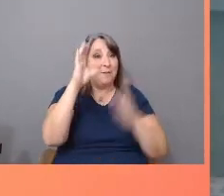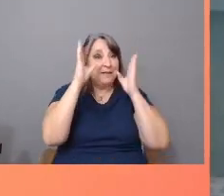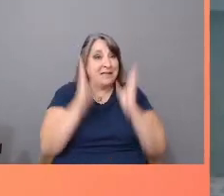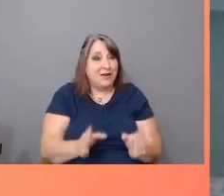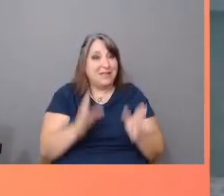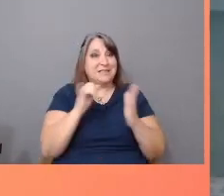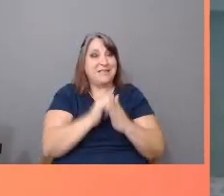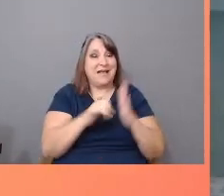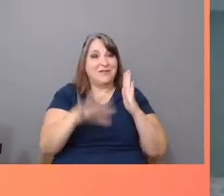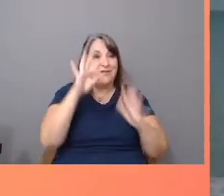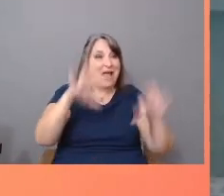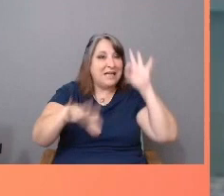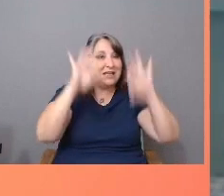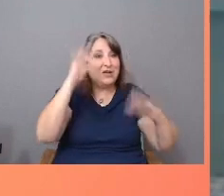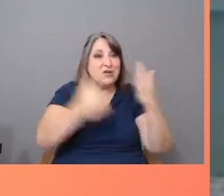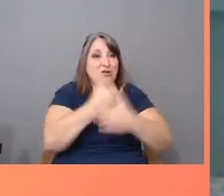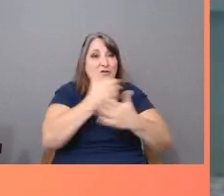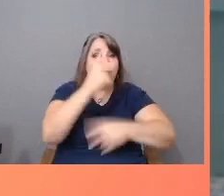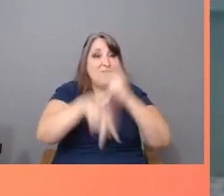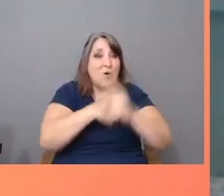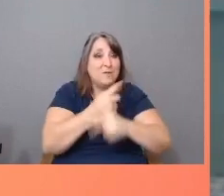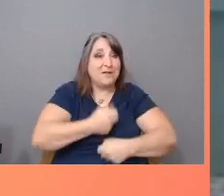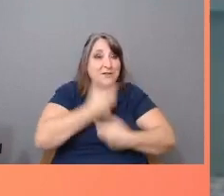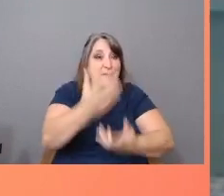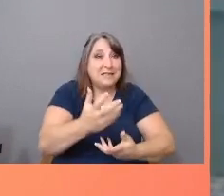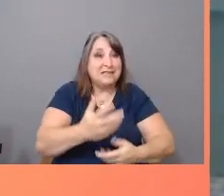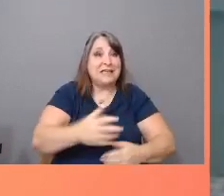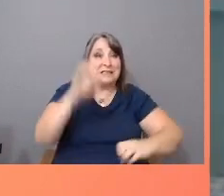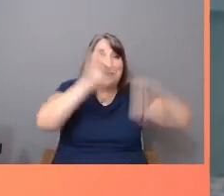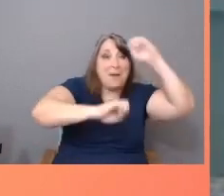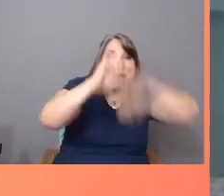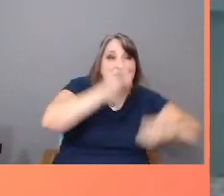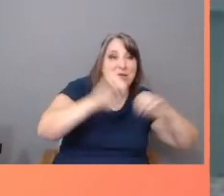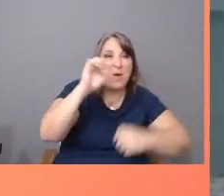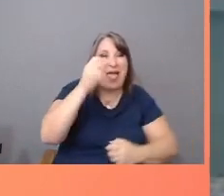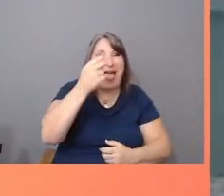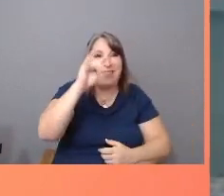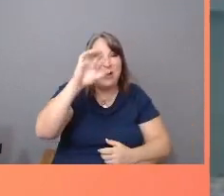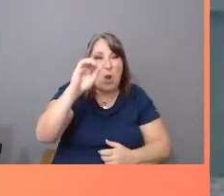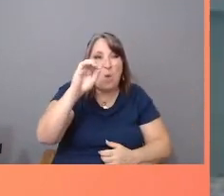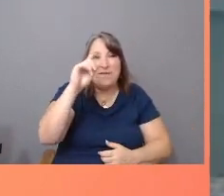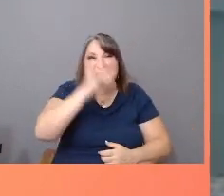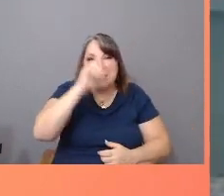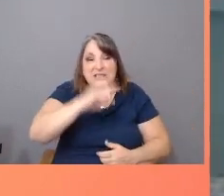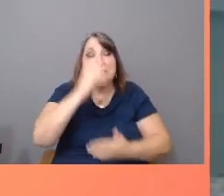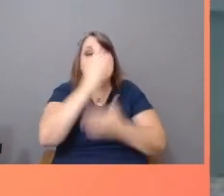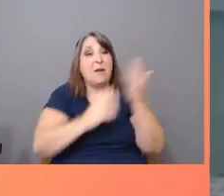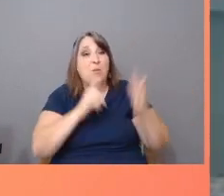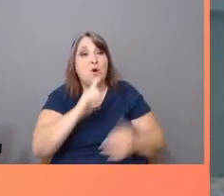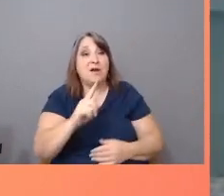of expression-- experimental methods, ethnofiction. Some were fiction filmmakers using documentary